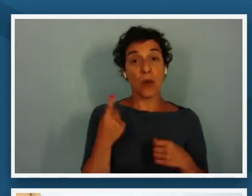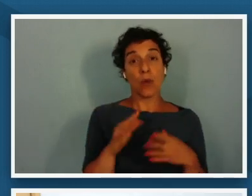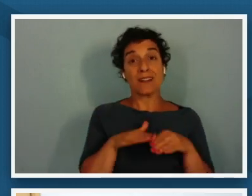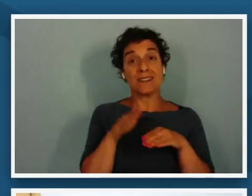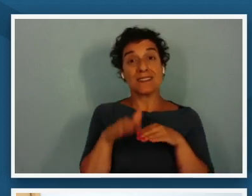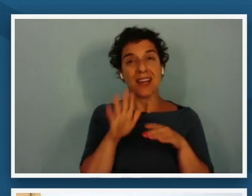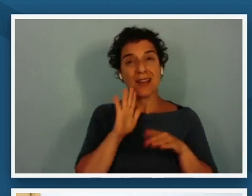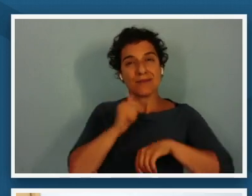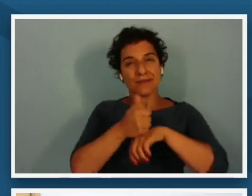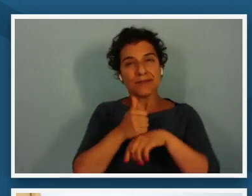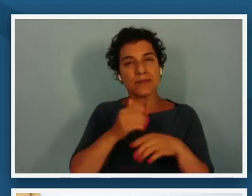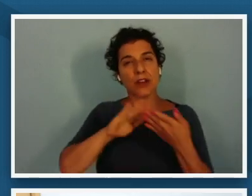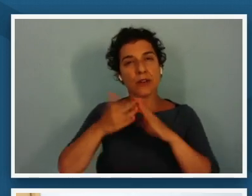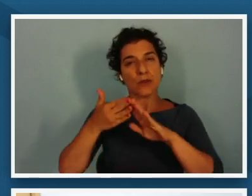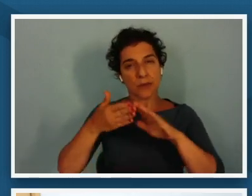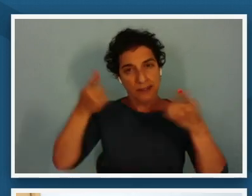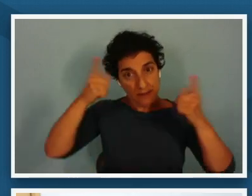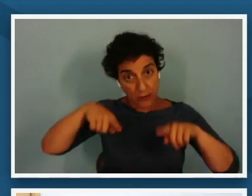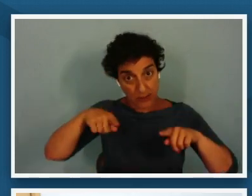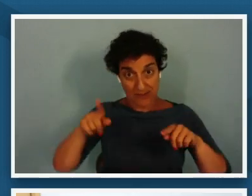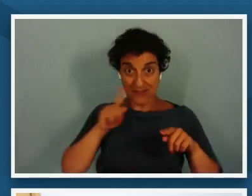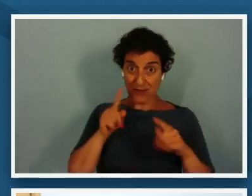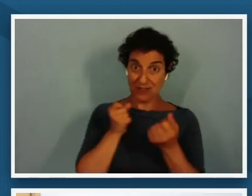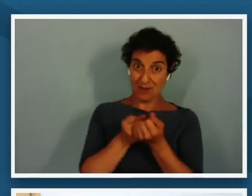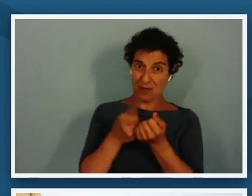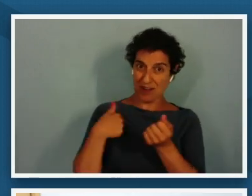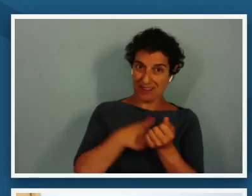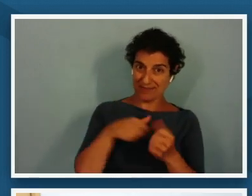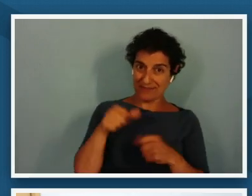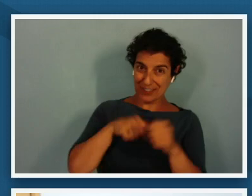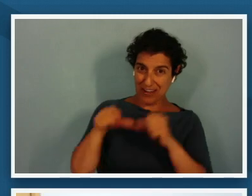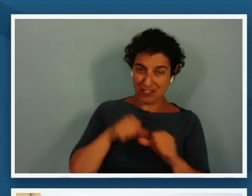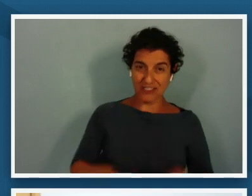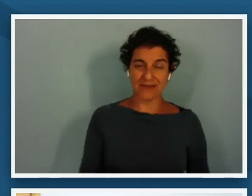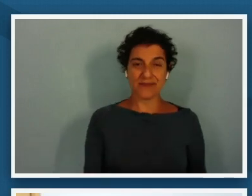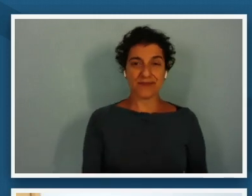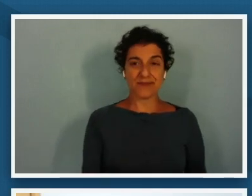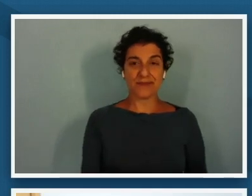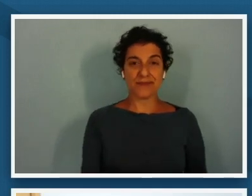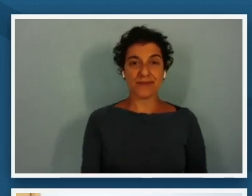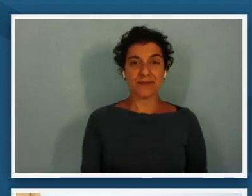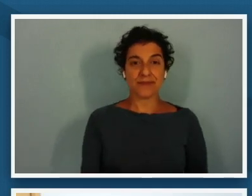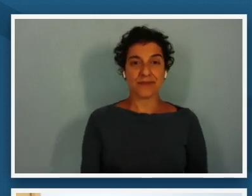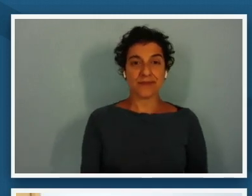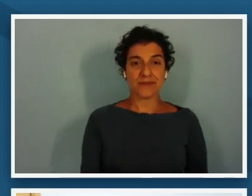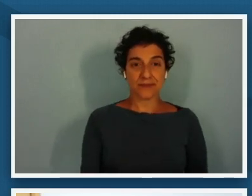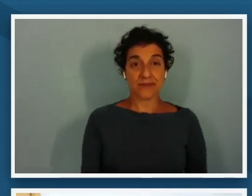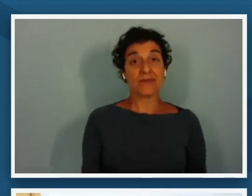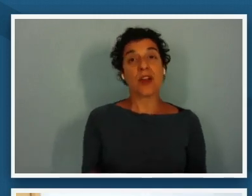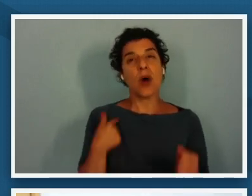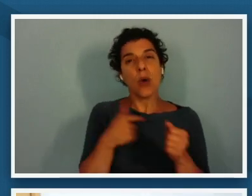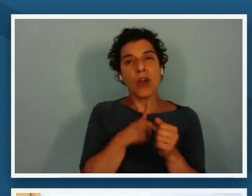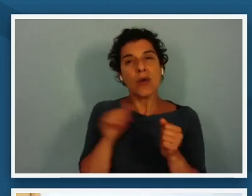agreements to support our interactions with each other ideally we would